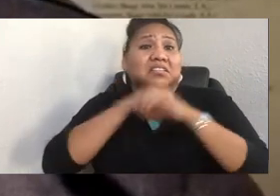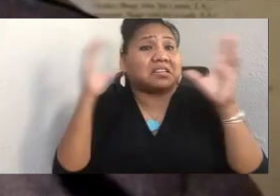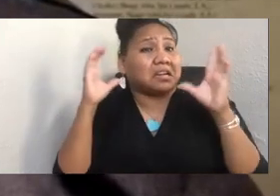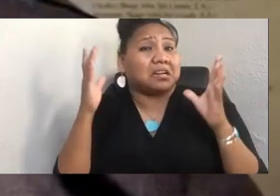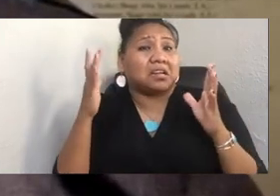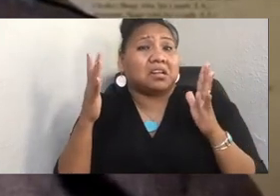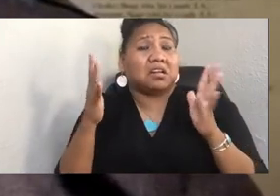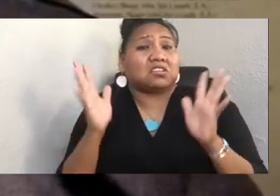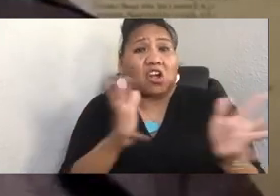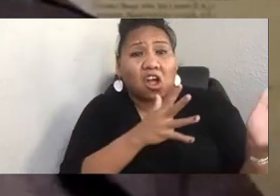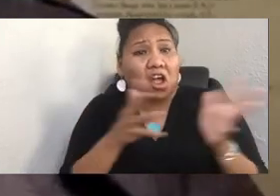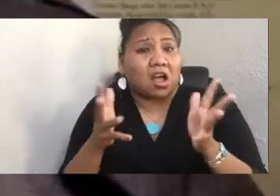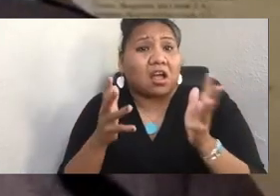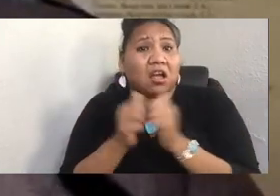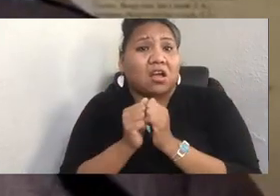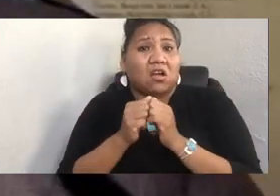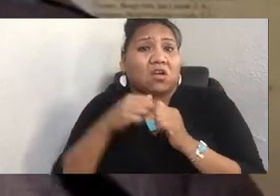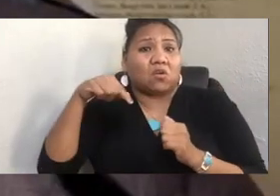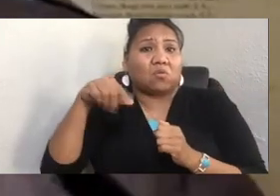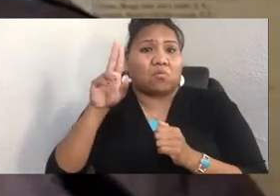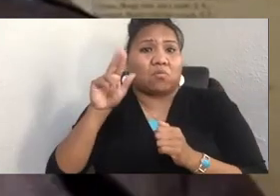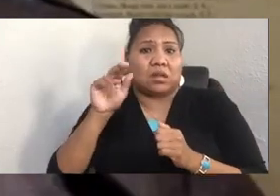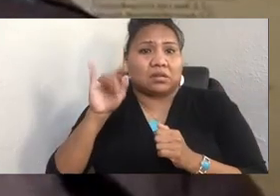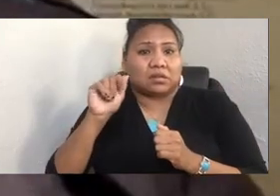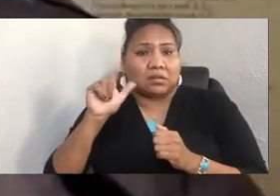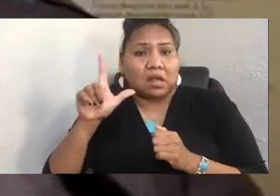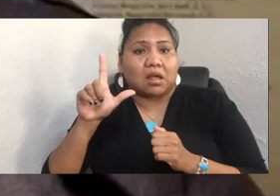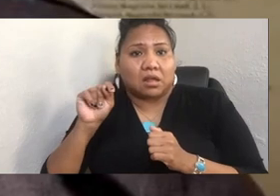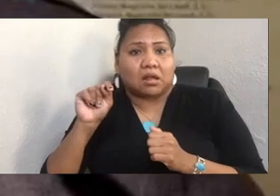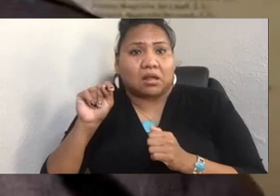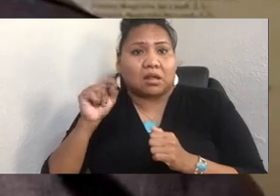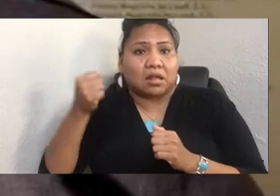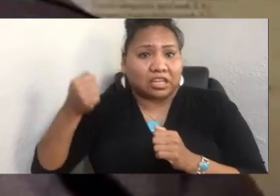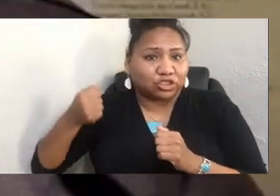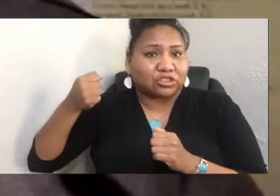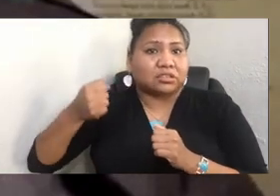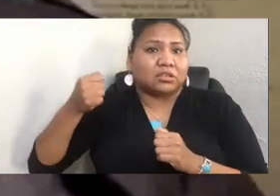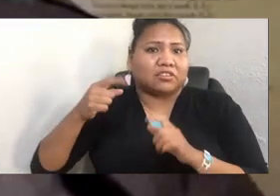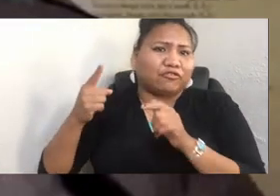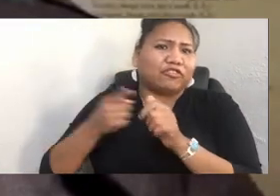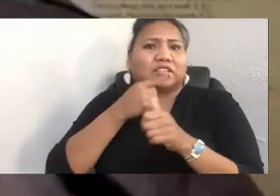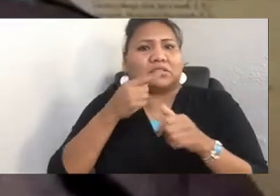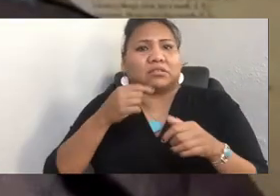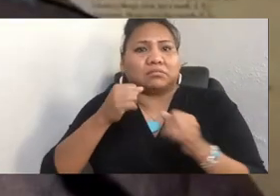about the first Paddle to Seattle, that was another resurgence of part of our culture.